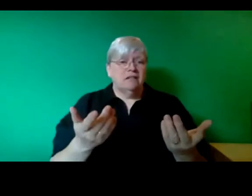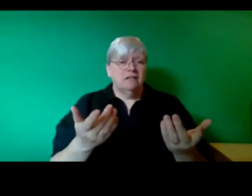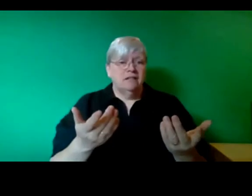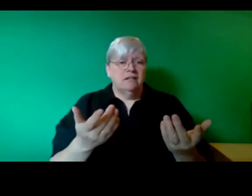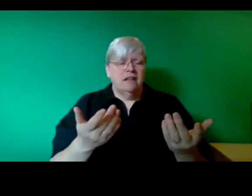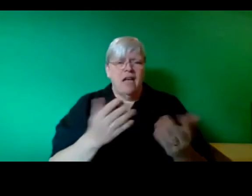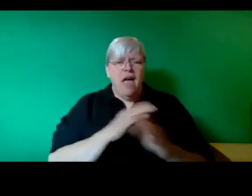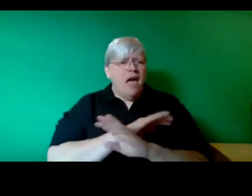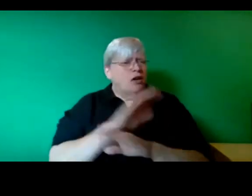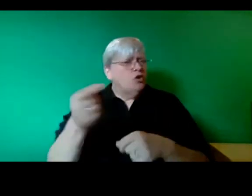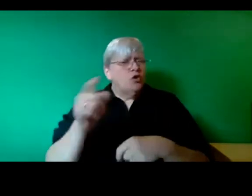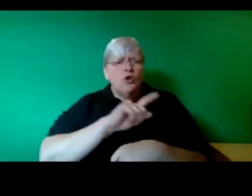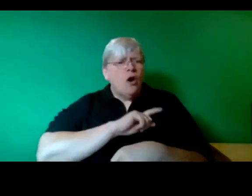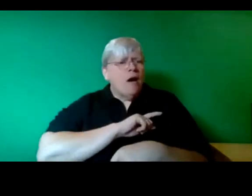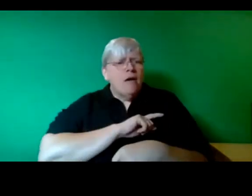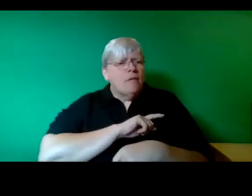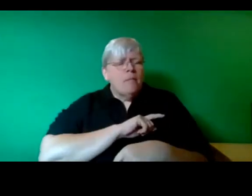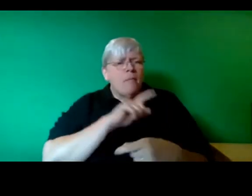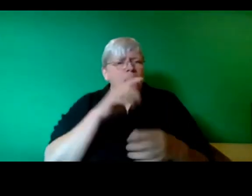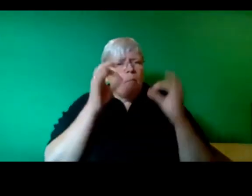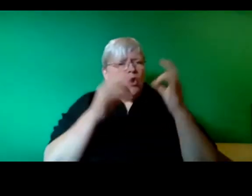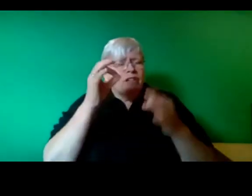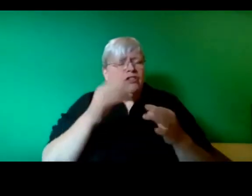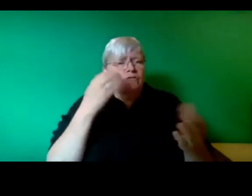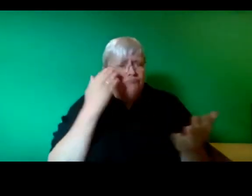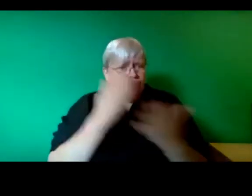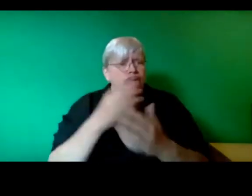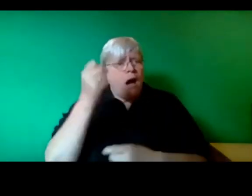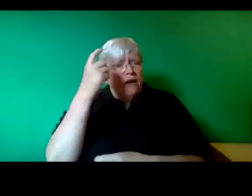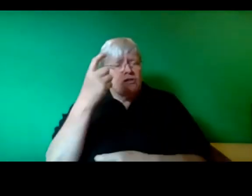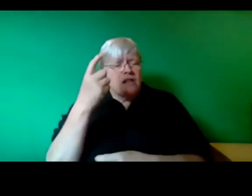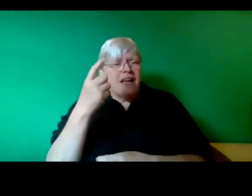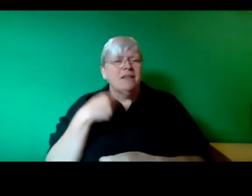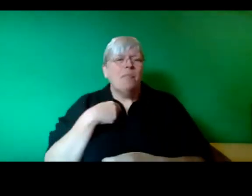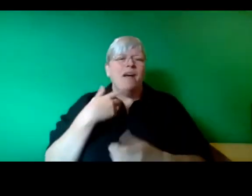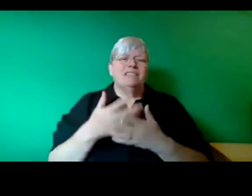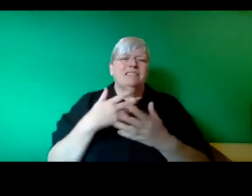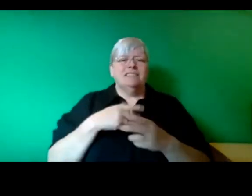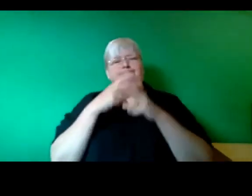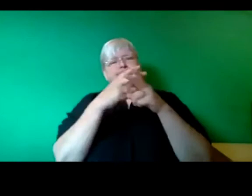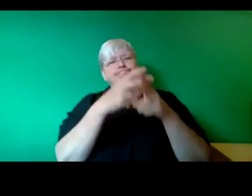get it, many of them do get it, the problem is they preside over a system of accumulation